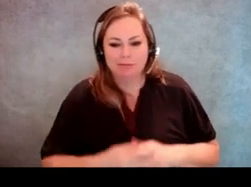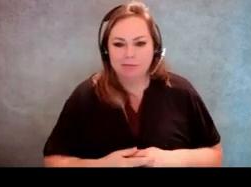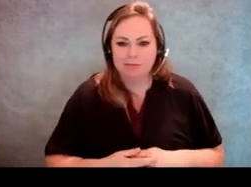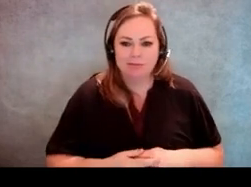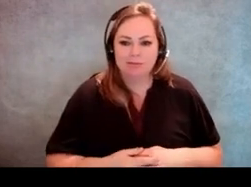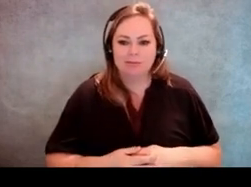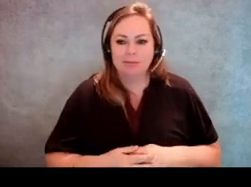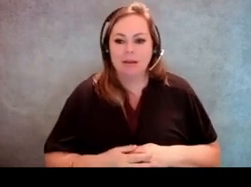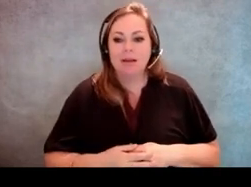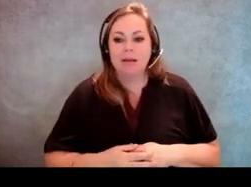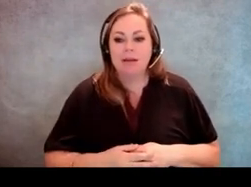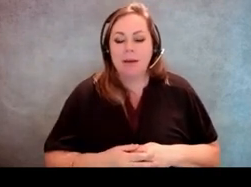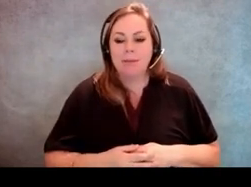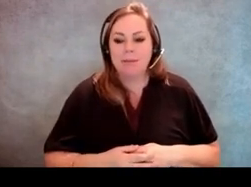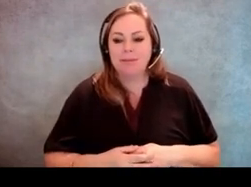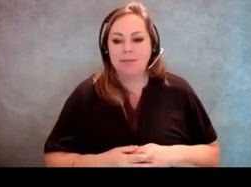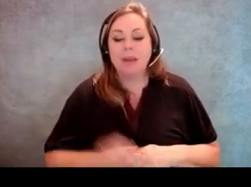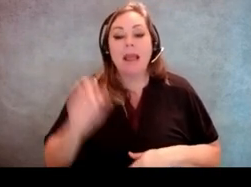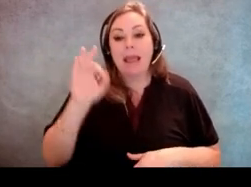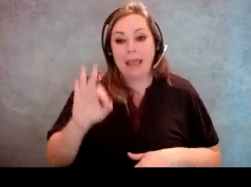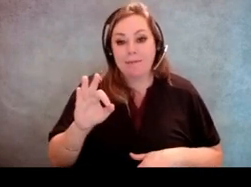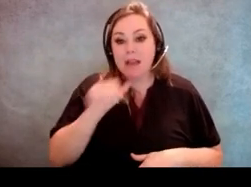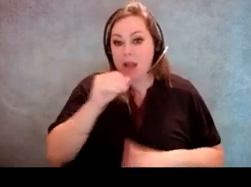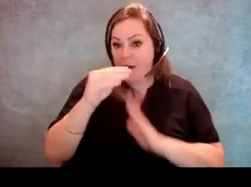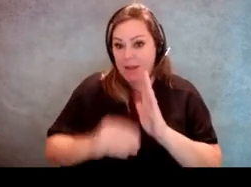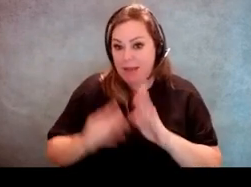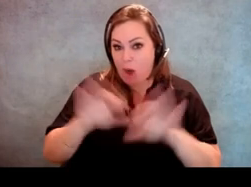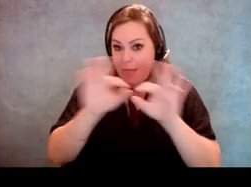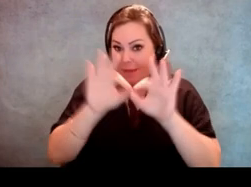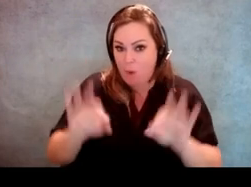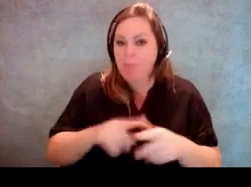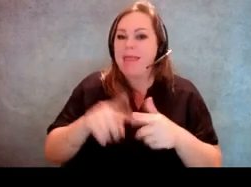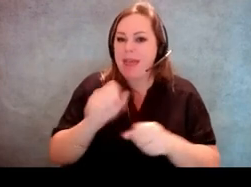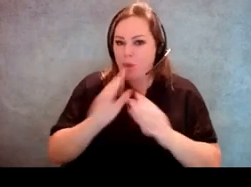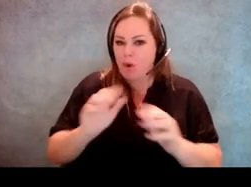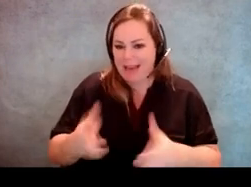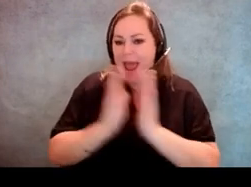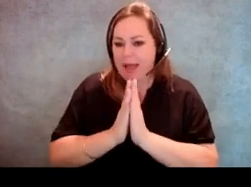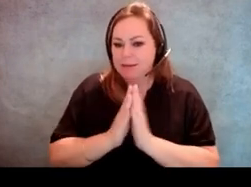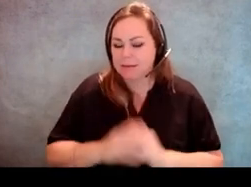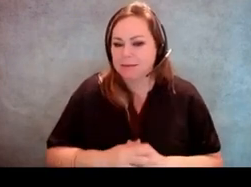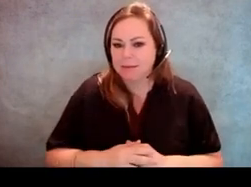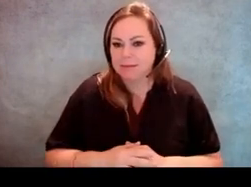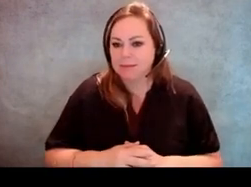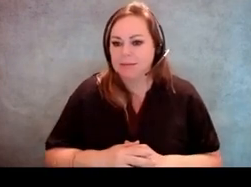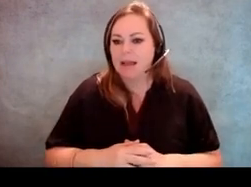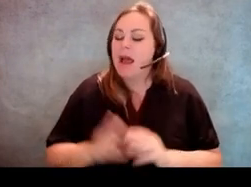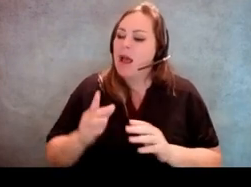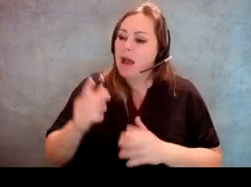Now, if it's not filled out on the form, then they can ask and ask that the assistor fill it out.